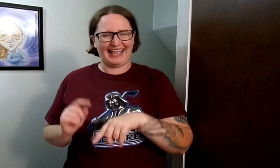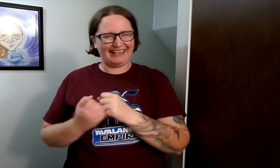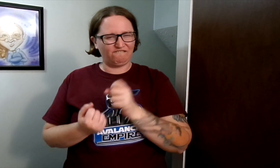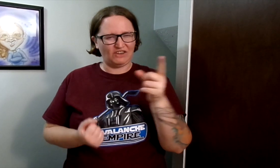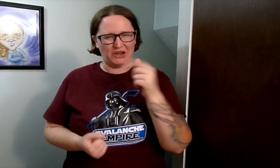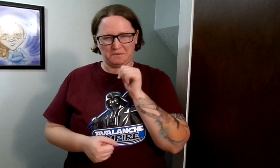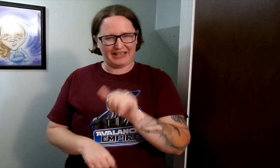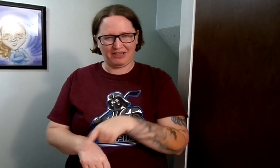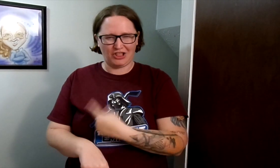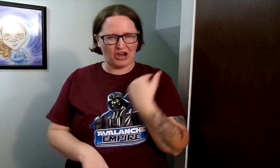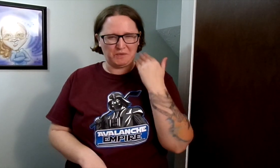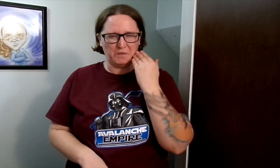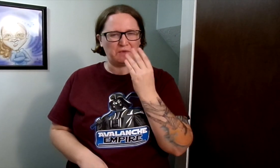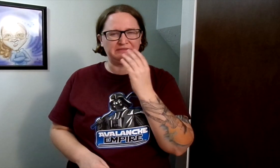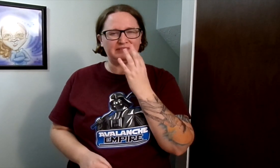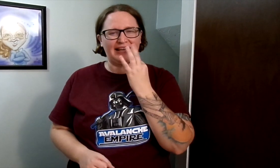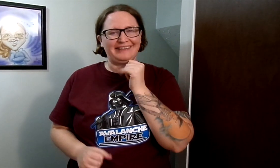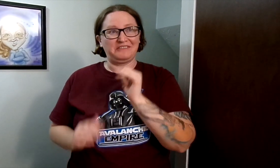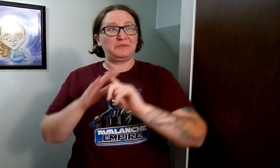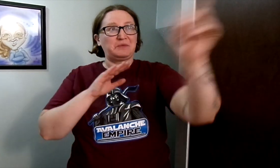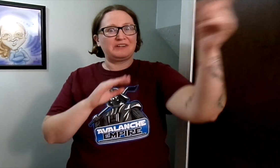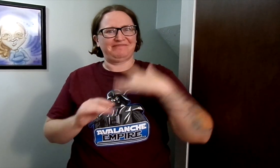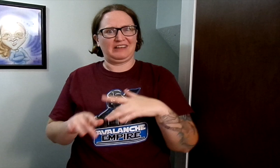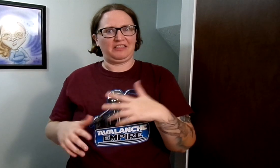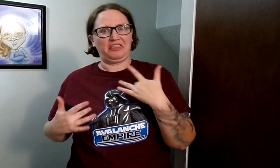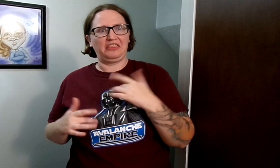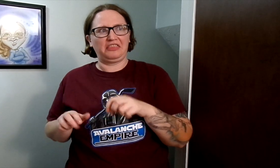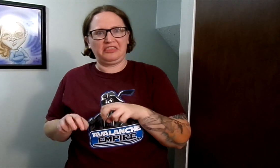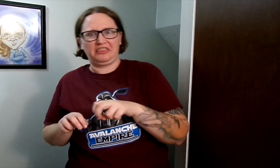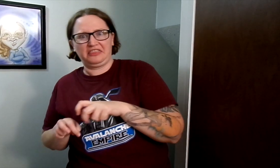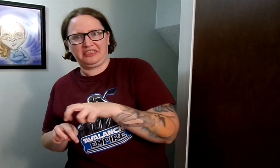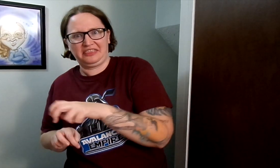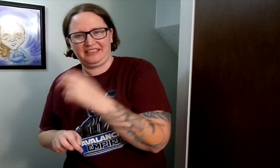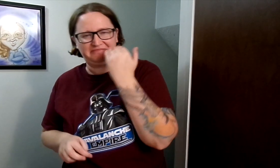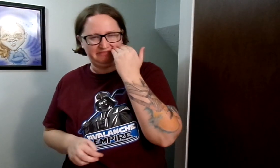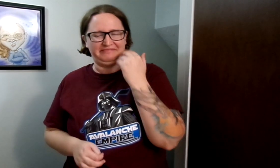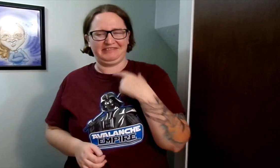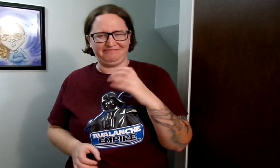She couldn't have gotten that far, because it wasn't that long ago, and she's not gonna go anywhere too far because she's scared.